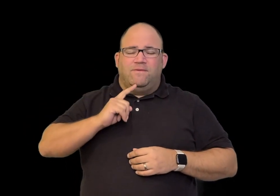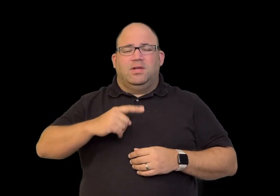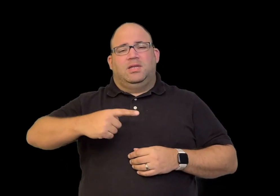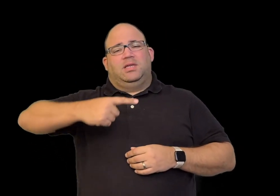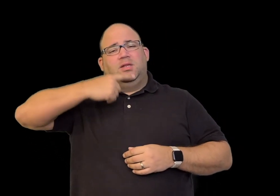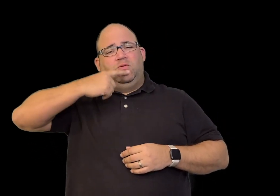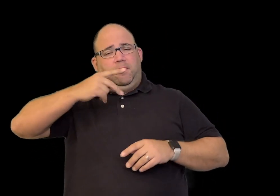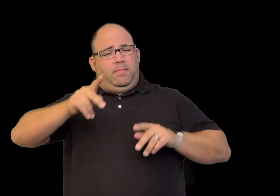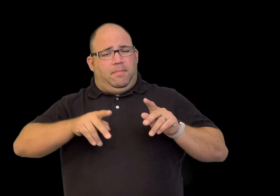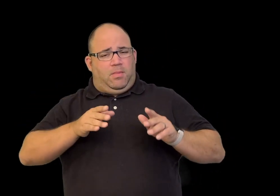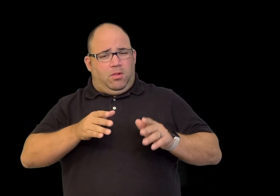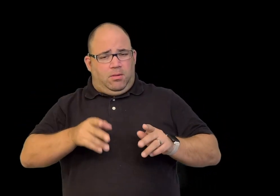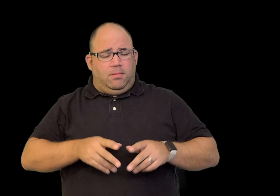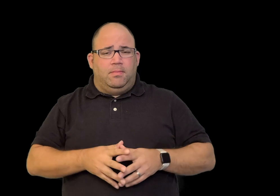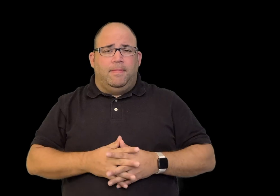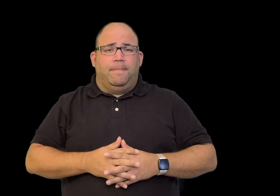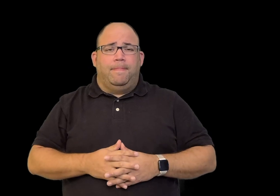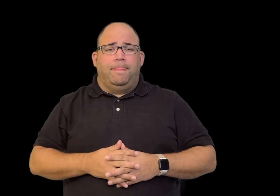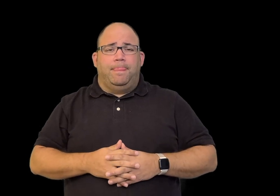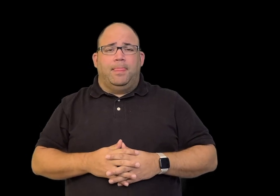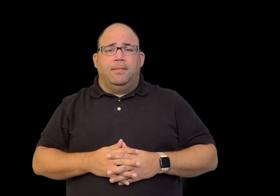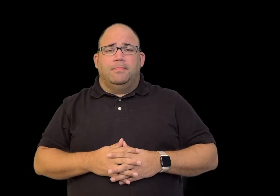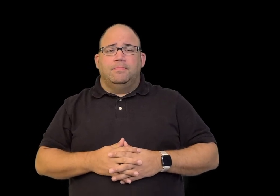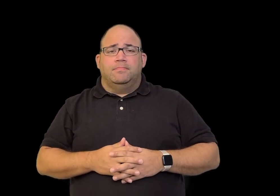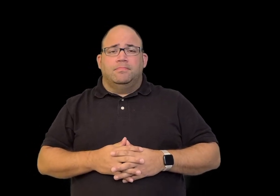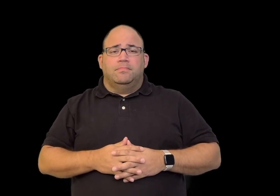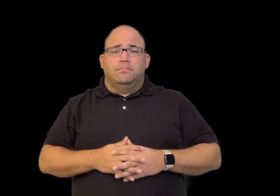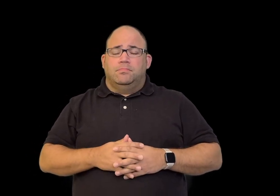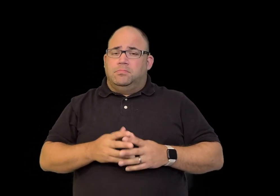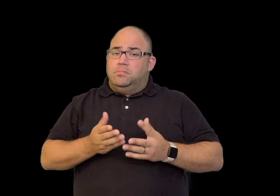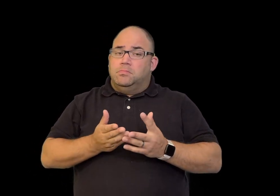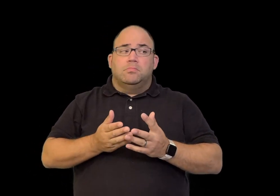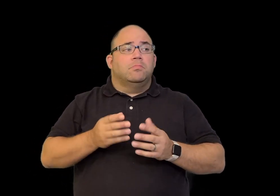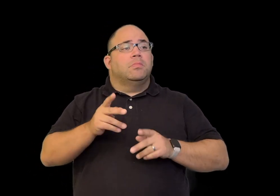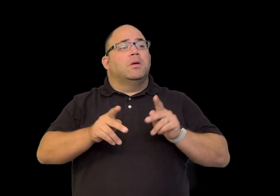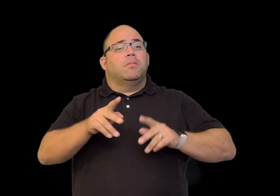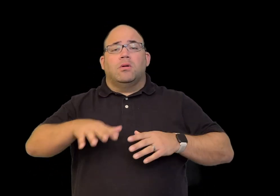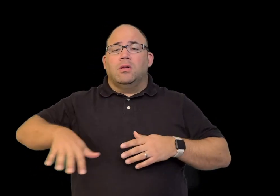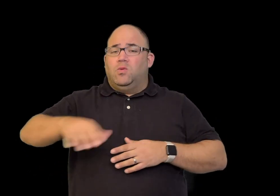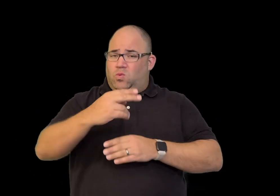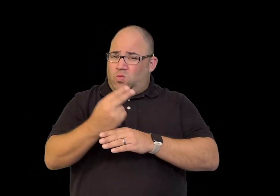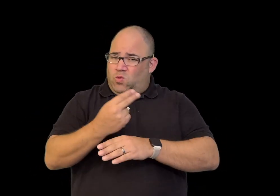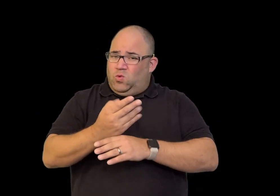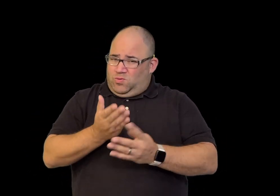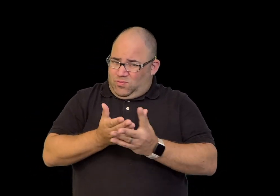The language belong to both deaf and hearing people throughout the island,